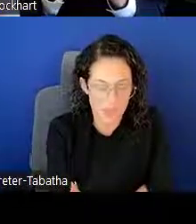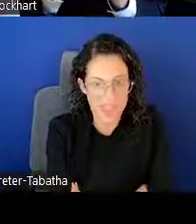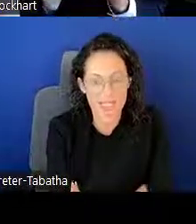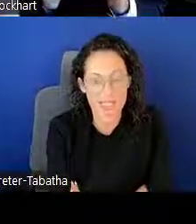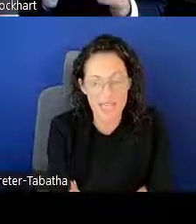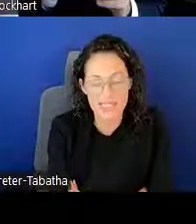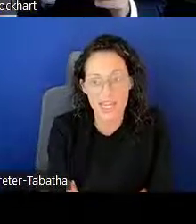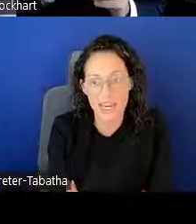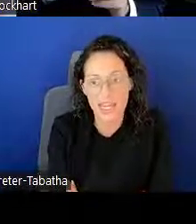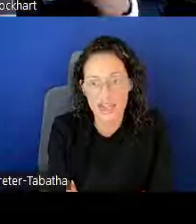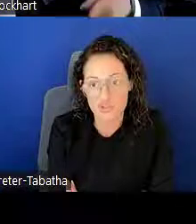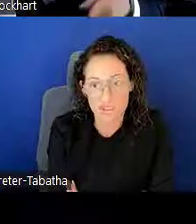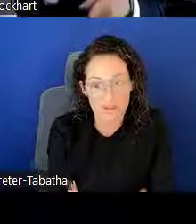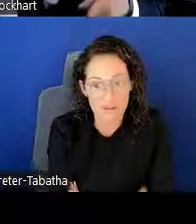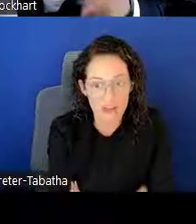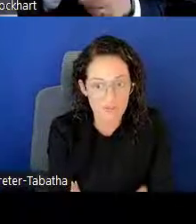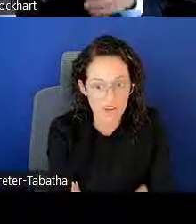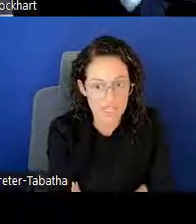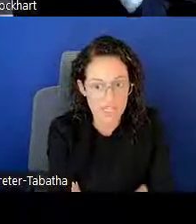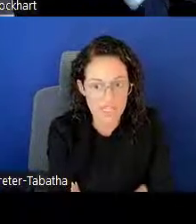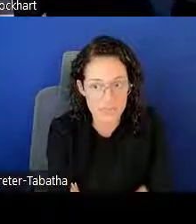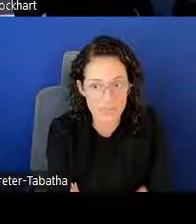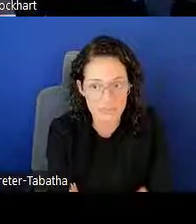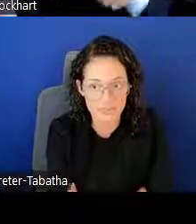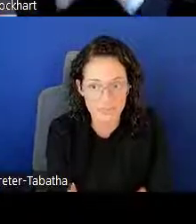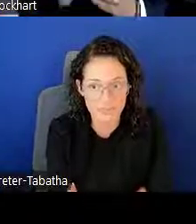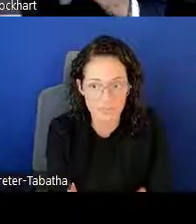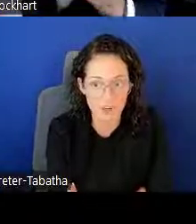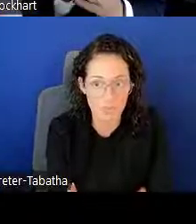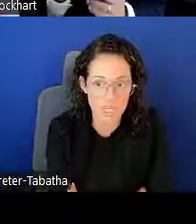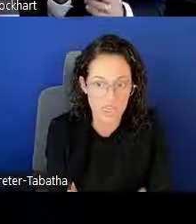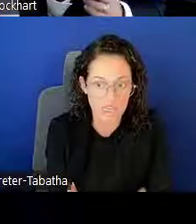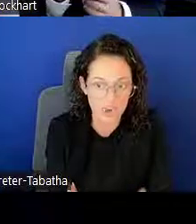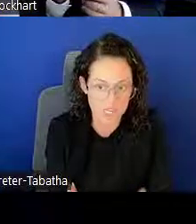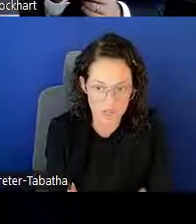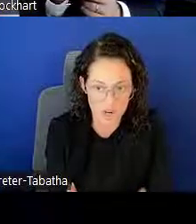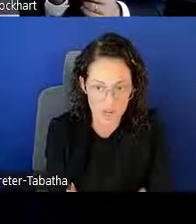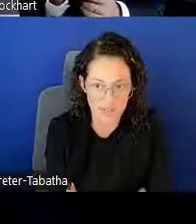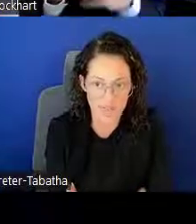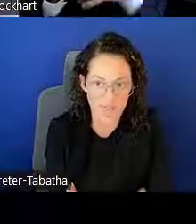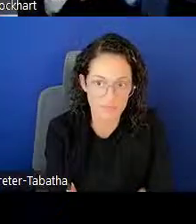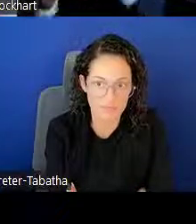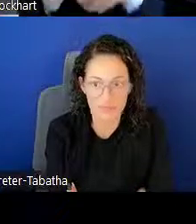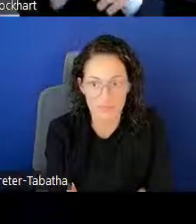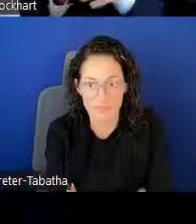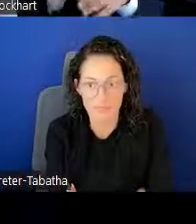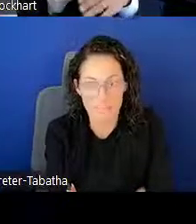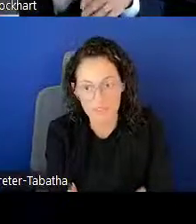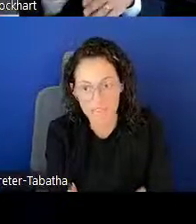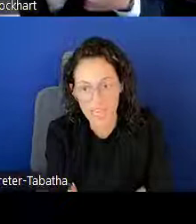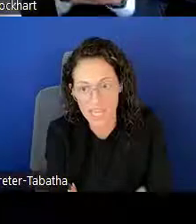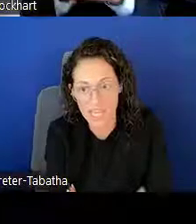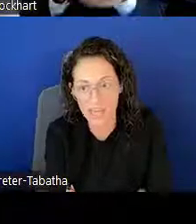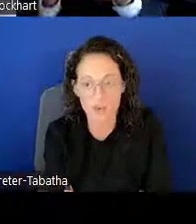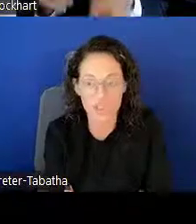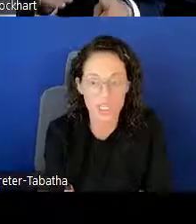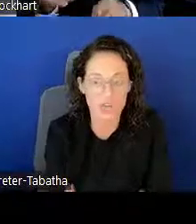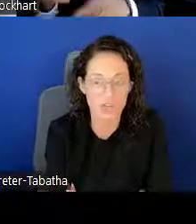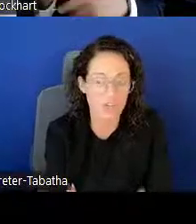and that's the next NIH Grant Conference. It'll be focused on navigating early career